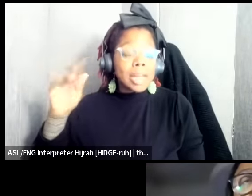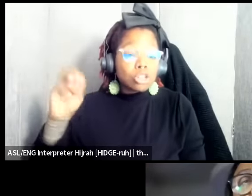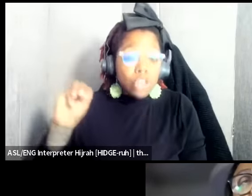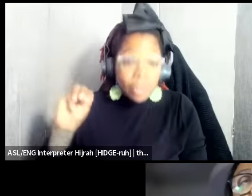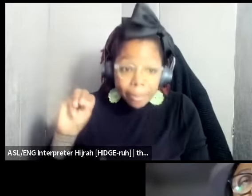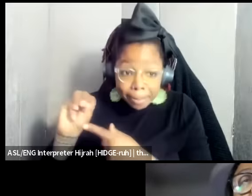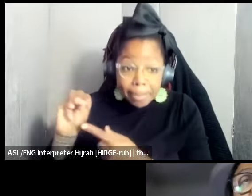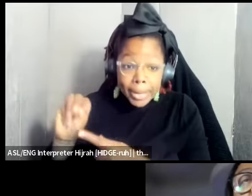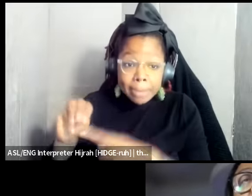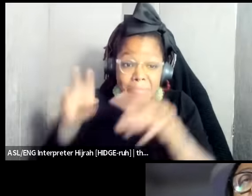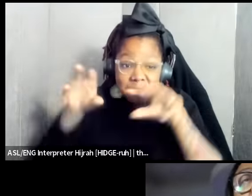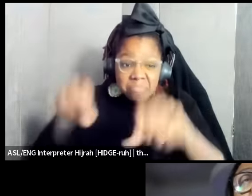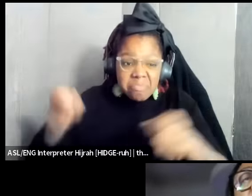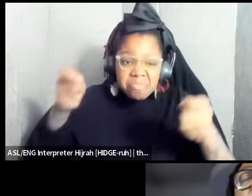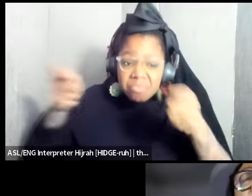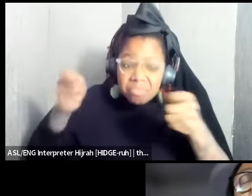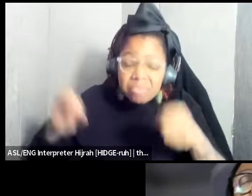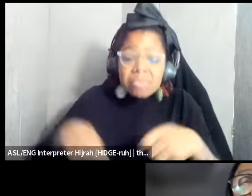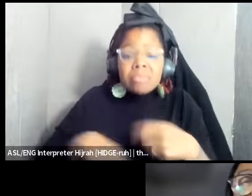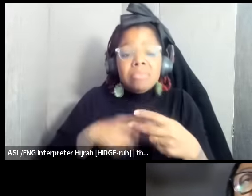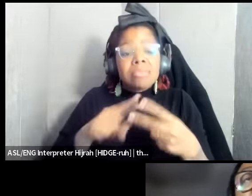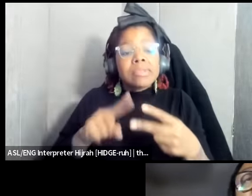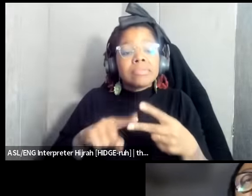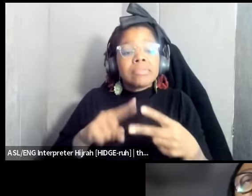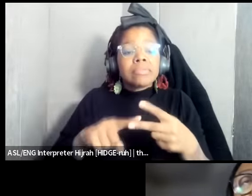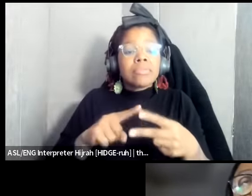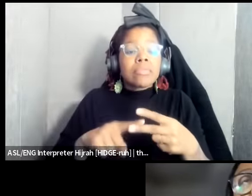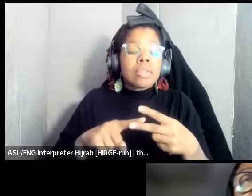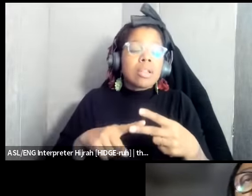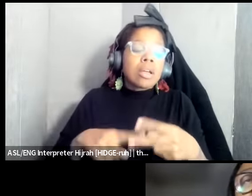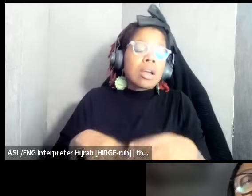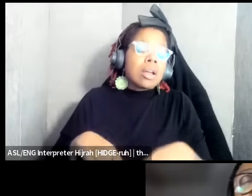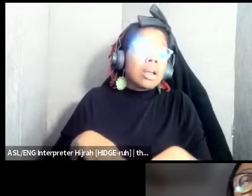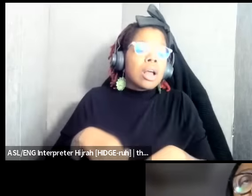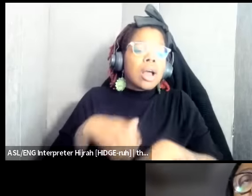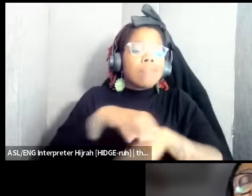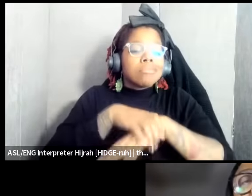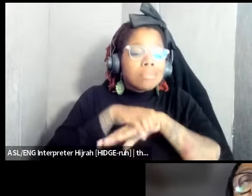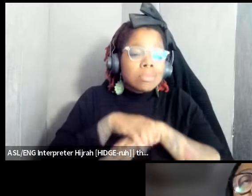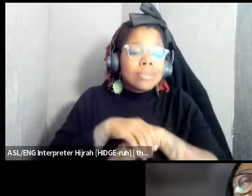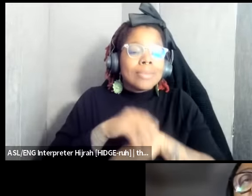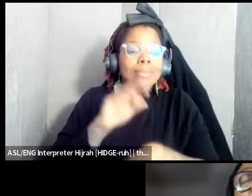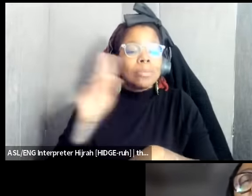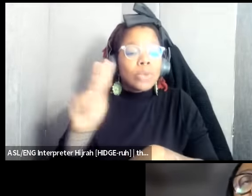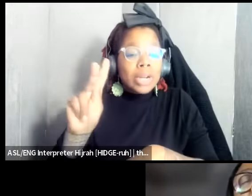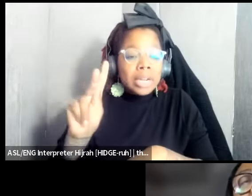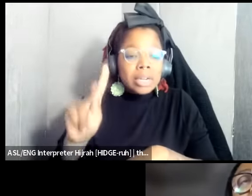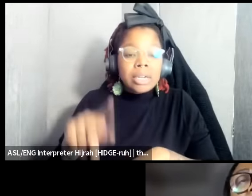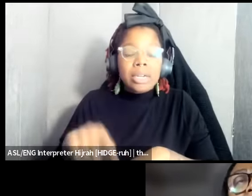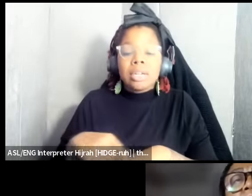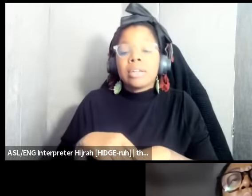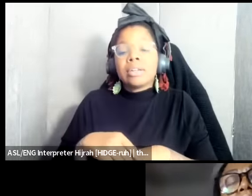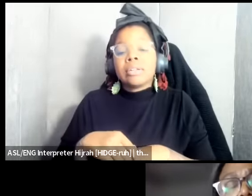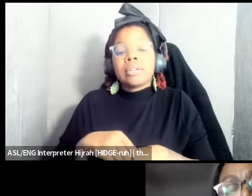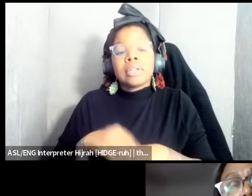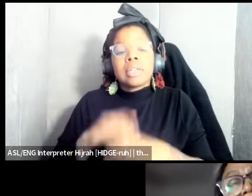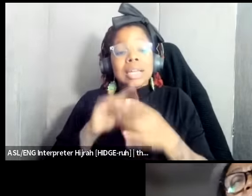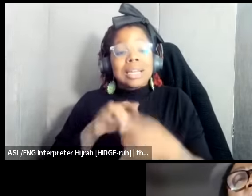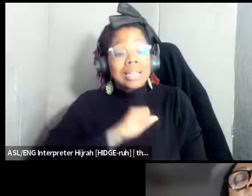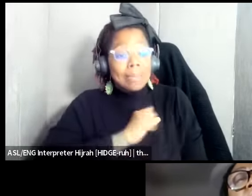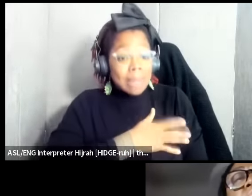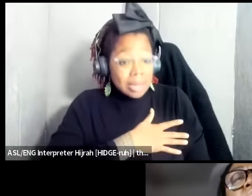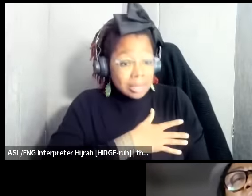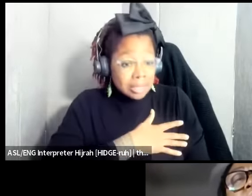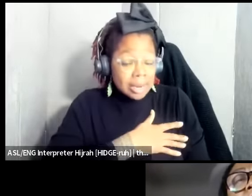can be said around Britain in the context of um the Palestinian context what could be said about